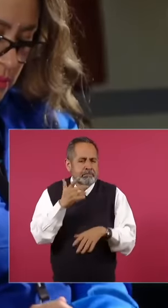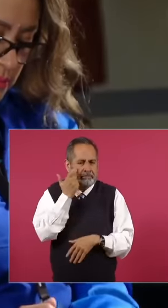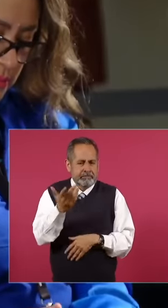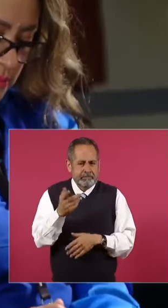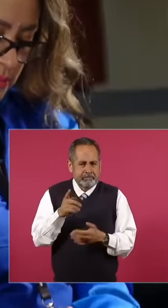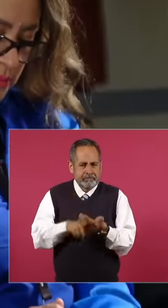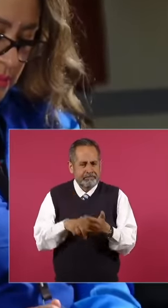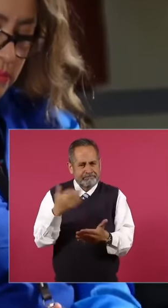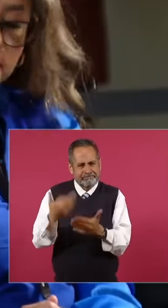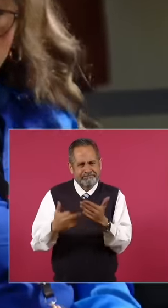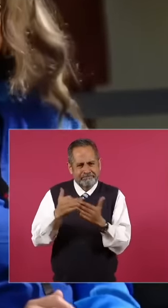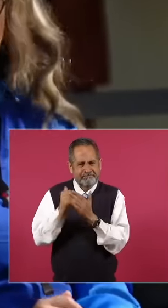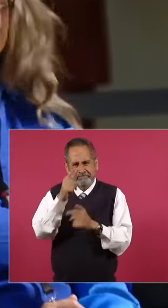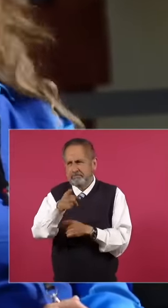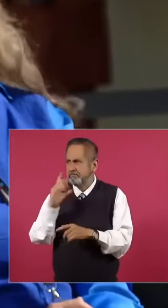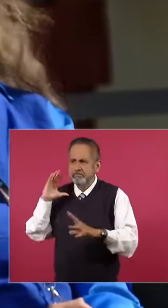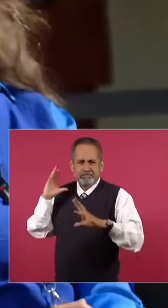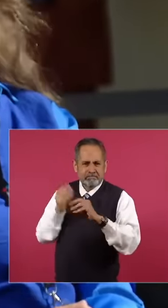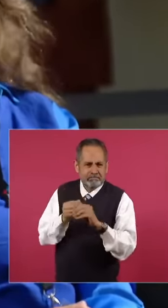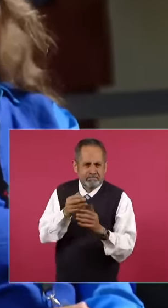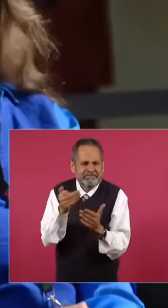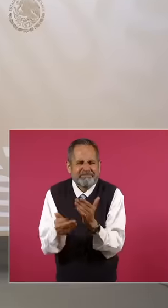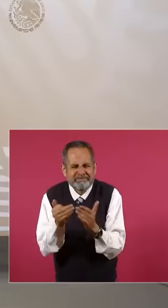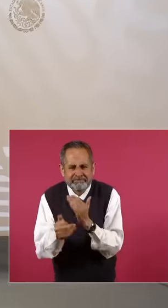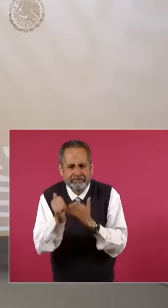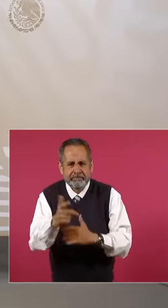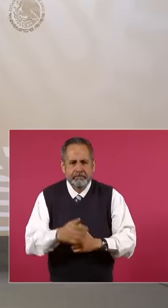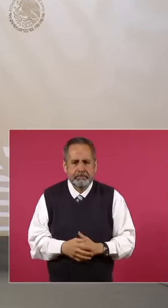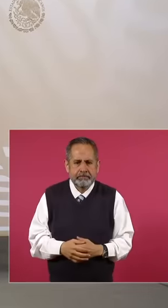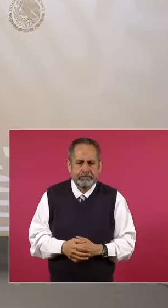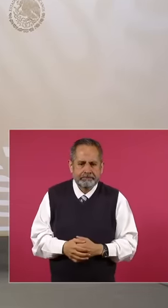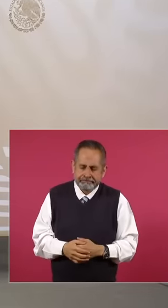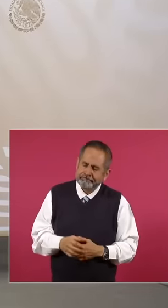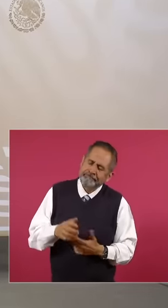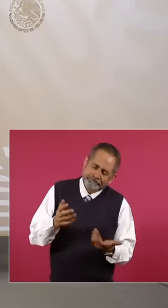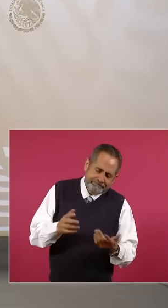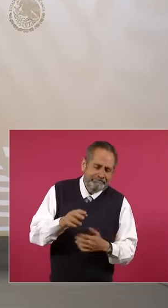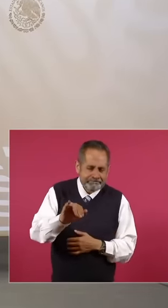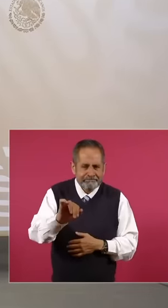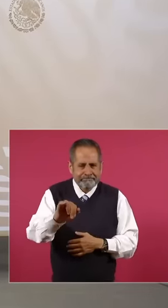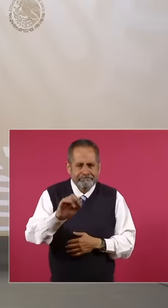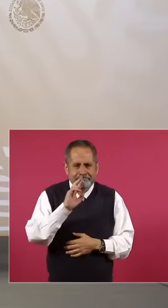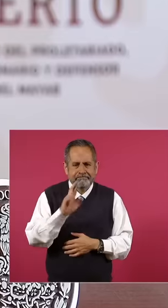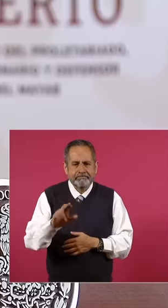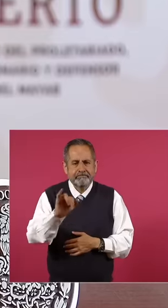this whole process that you had doctor Well, yes we have a pending of what I have contributed